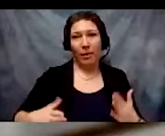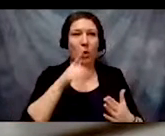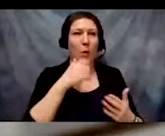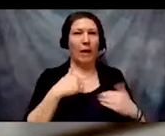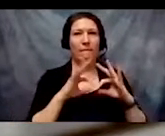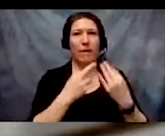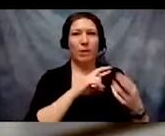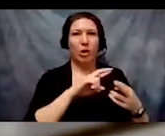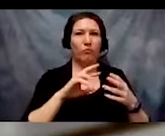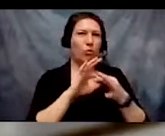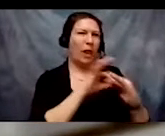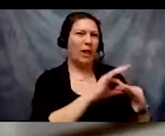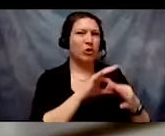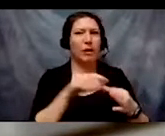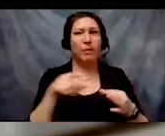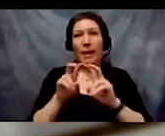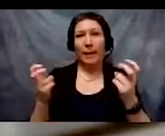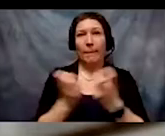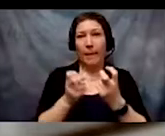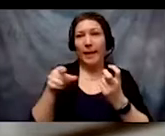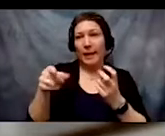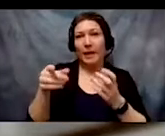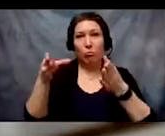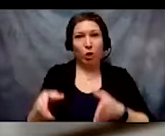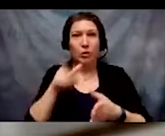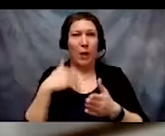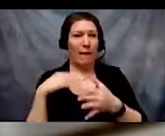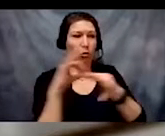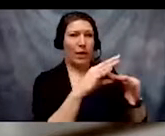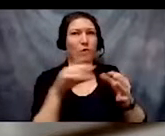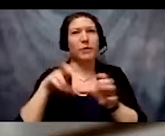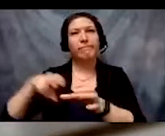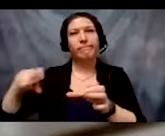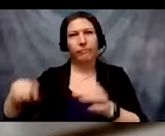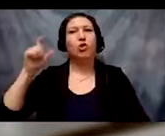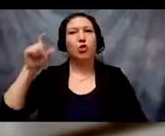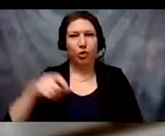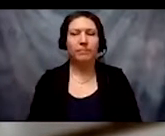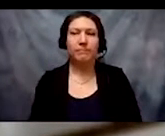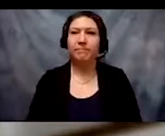the committee members should leave the committee. Yes, thank you very much and there is